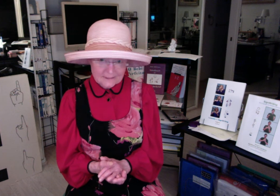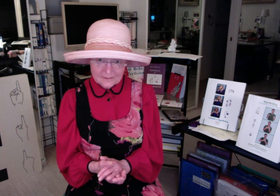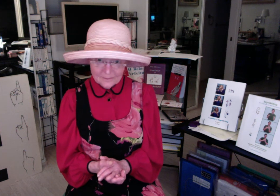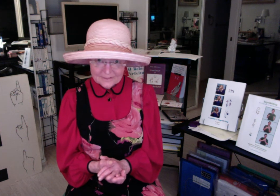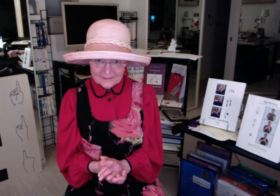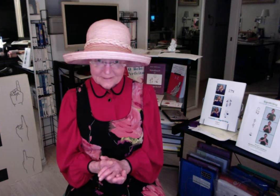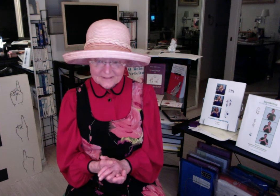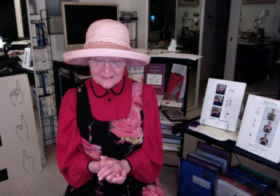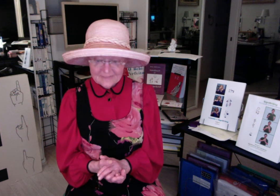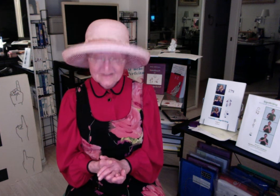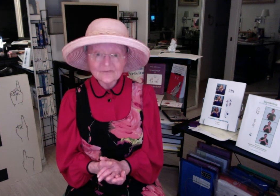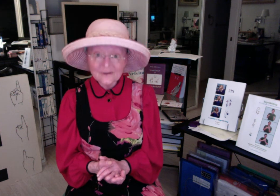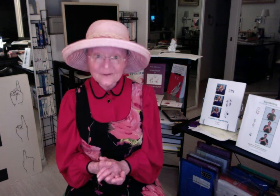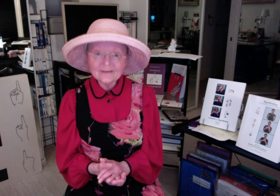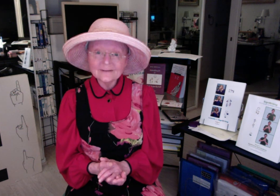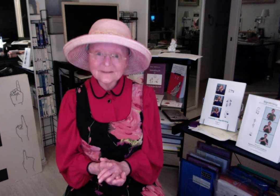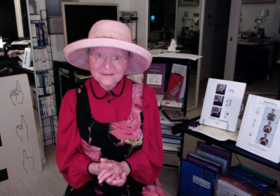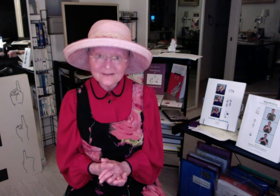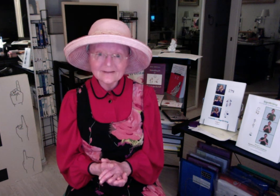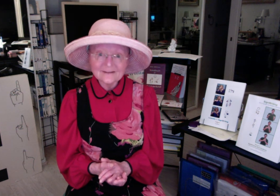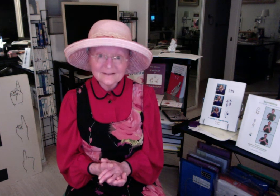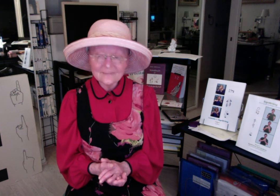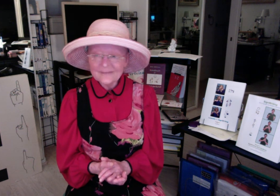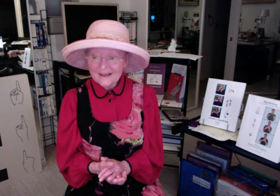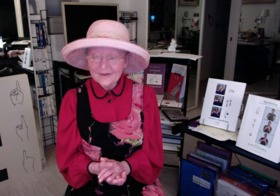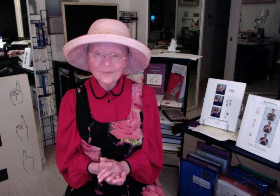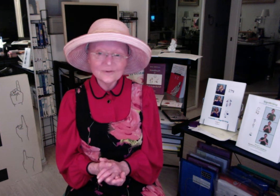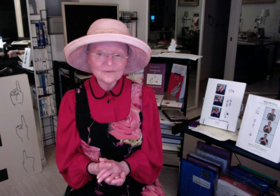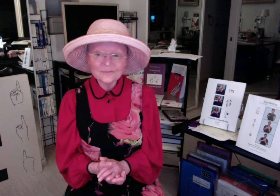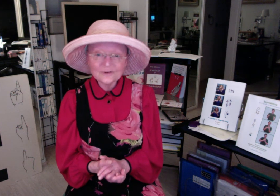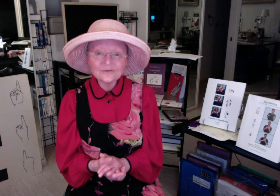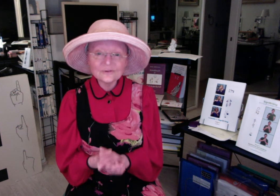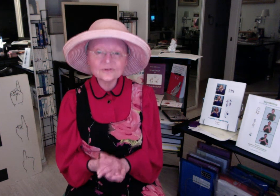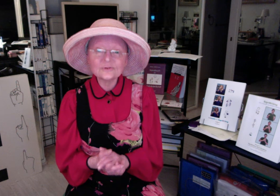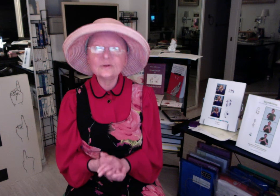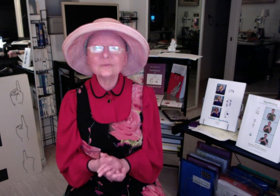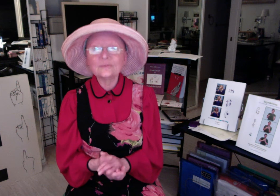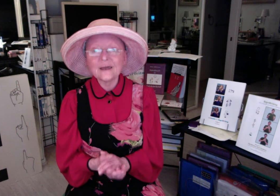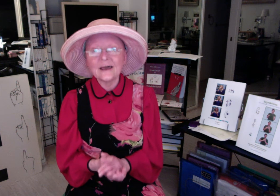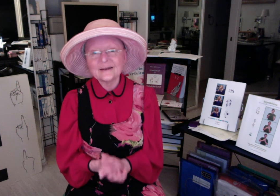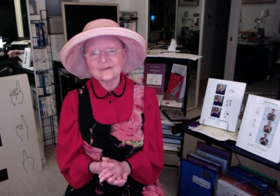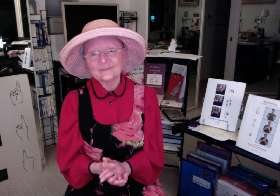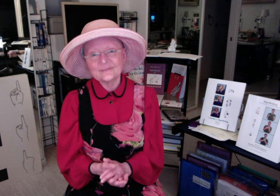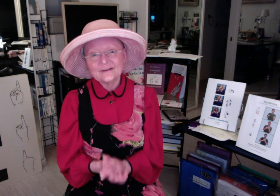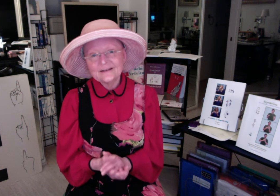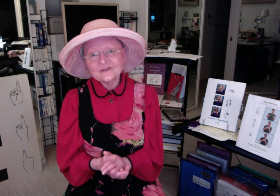couple days. It's very exciting. I hope you have a wonderful trip, Adam! Enjoy